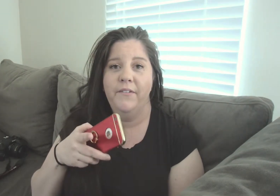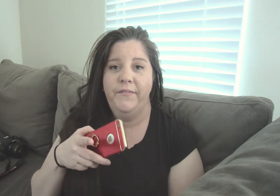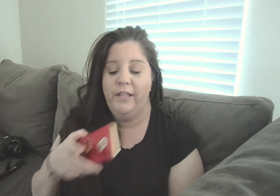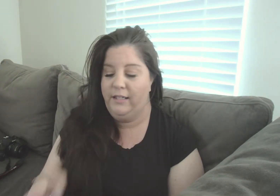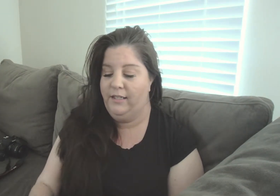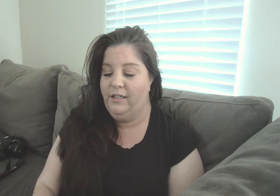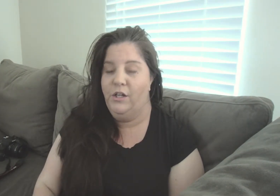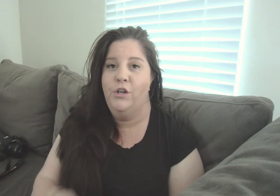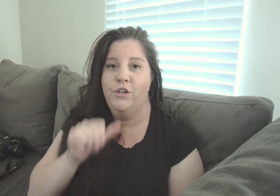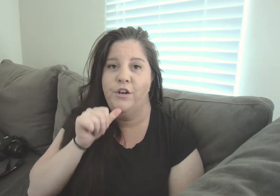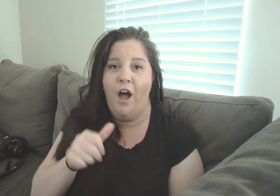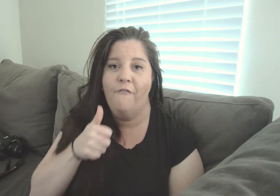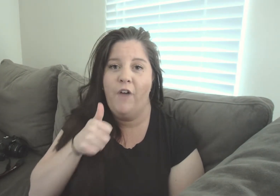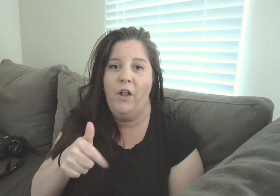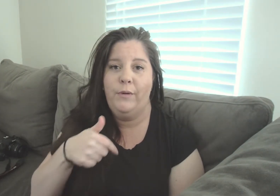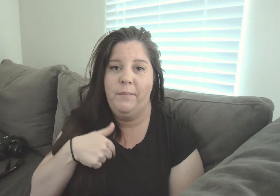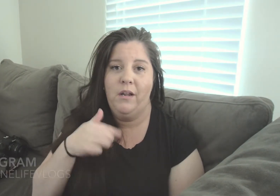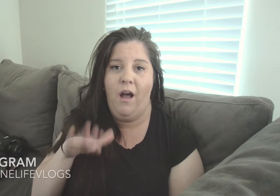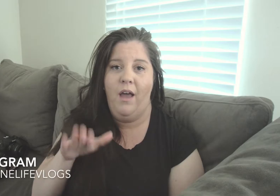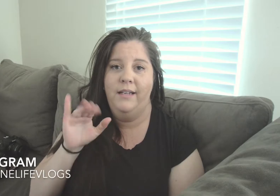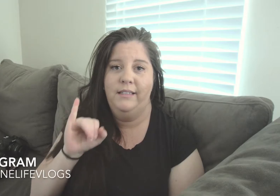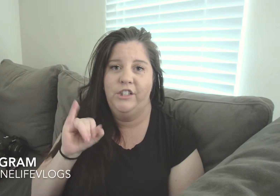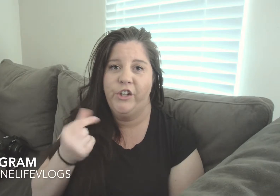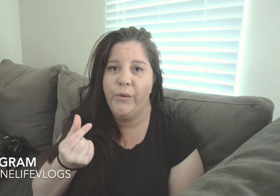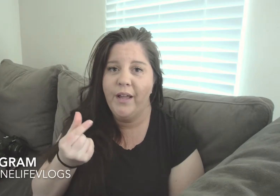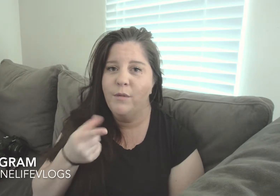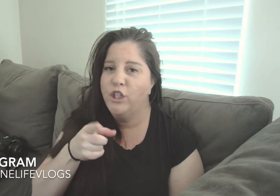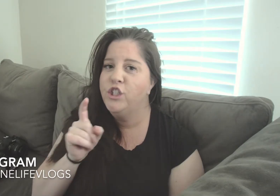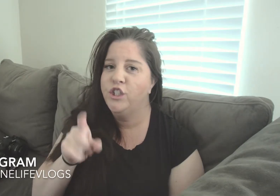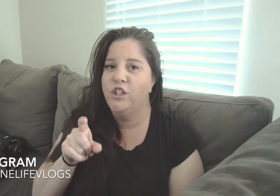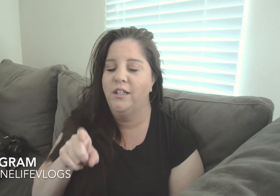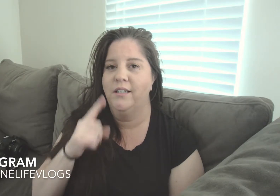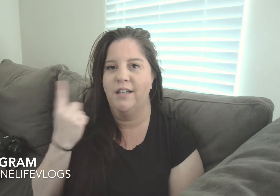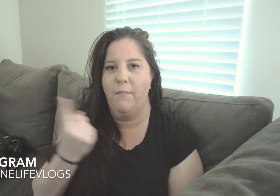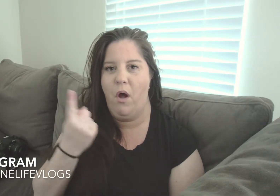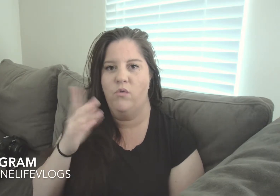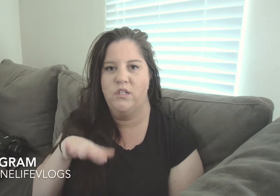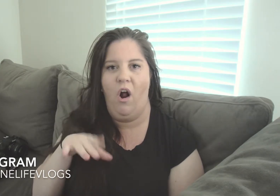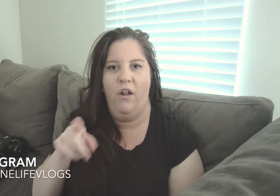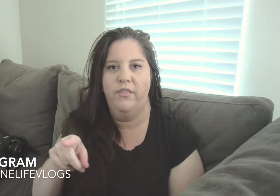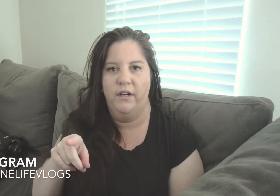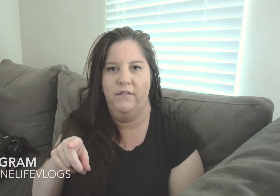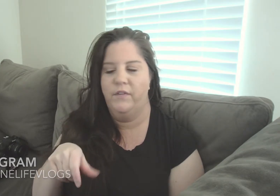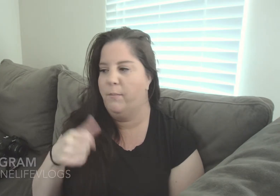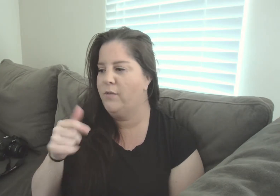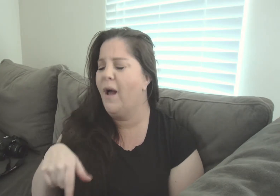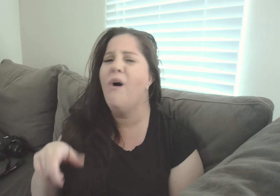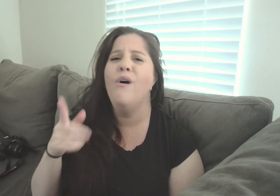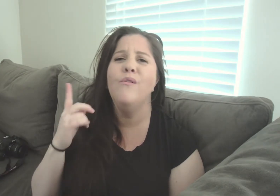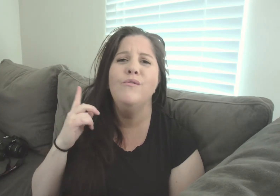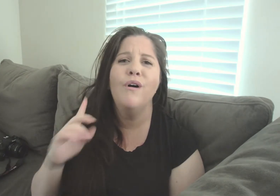If you're not following me on Instagram you should because I'm always on there for the most part. Oh, no